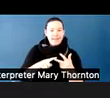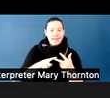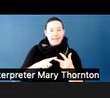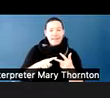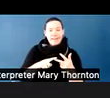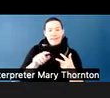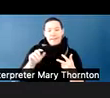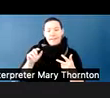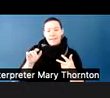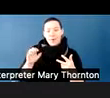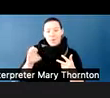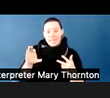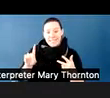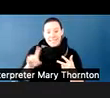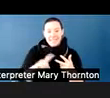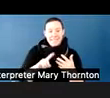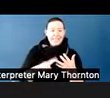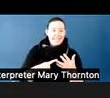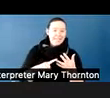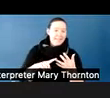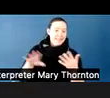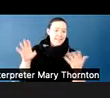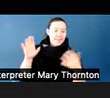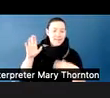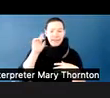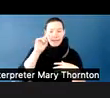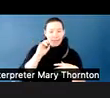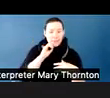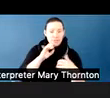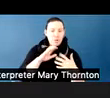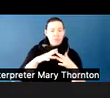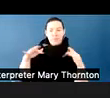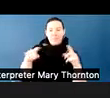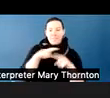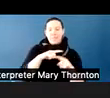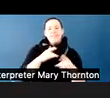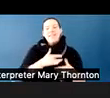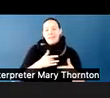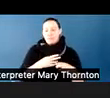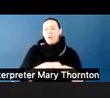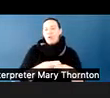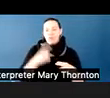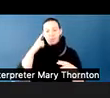or traditionally are thought of as areas of neurodiversity. And then the umbrella has kind of expanded again,